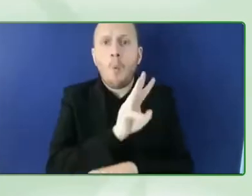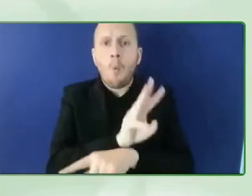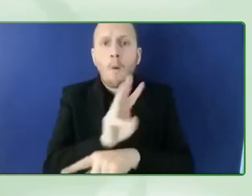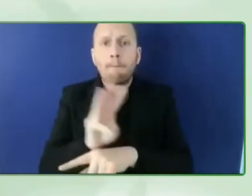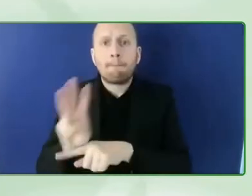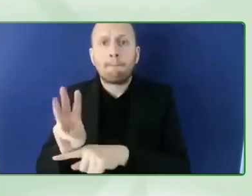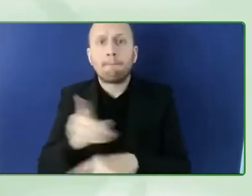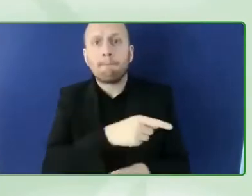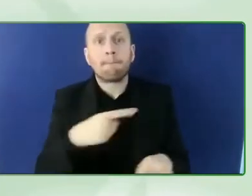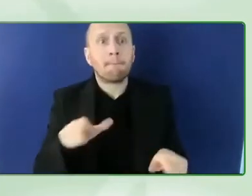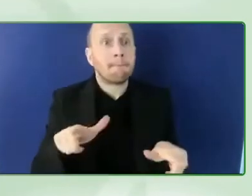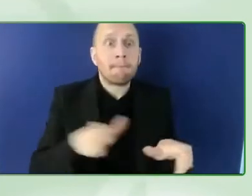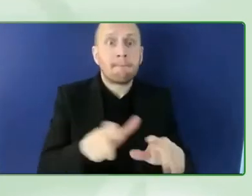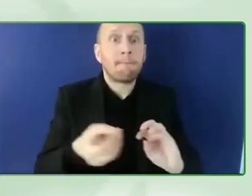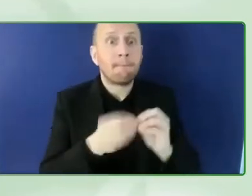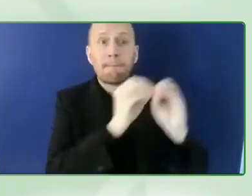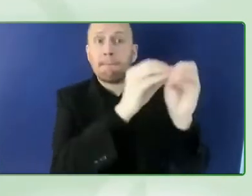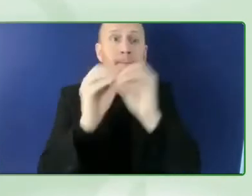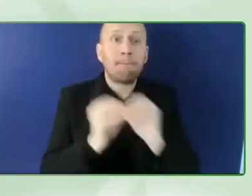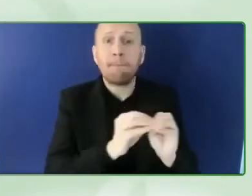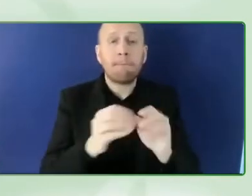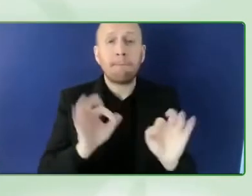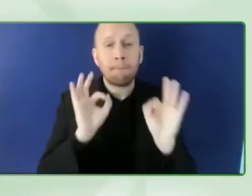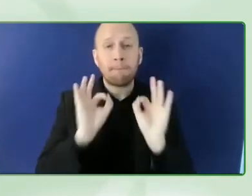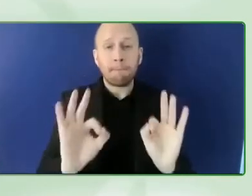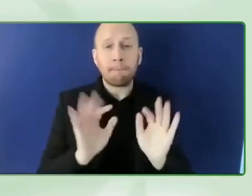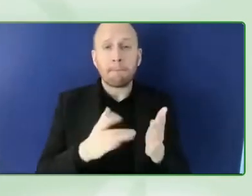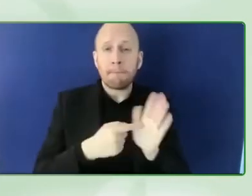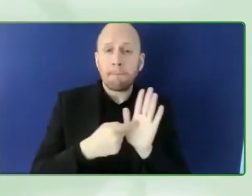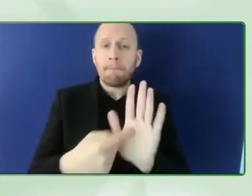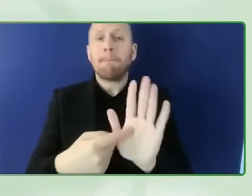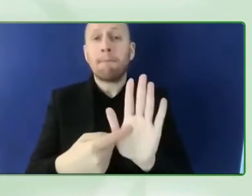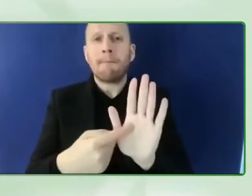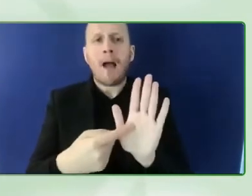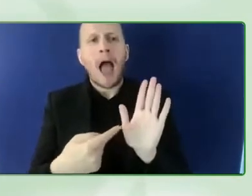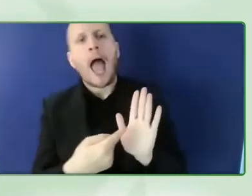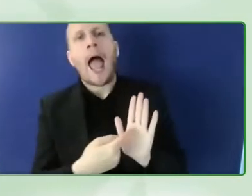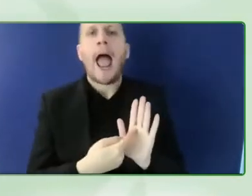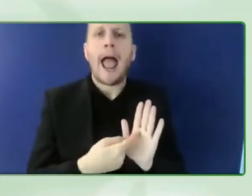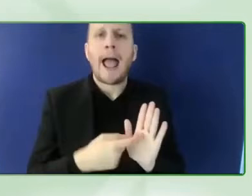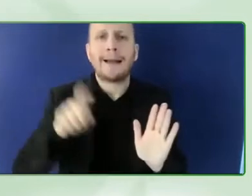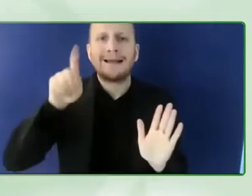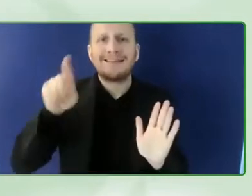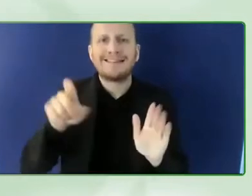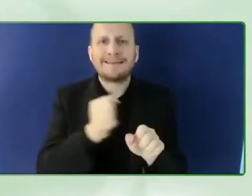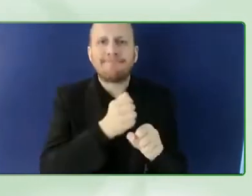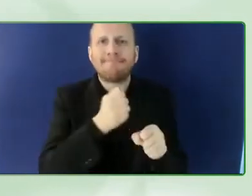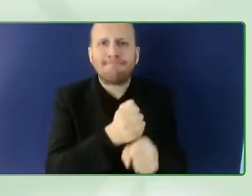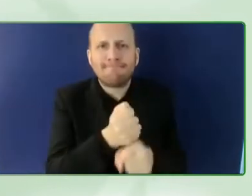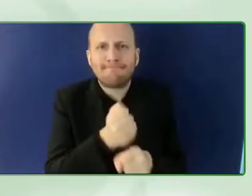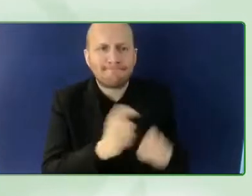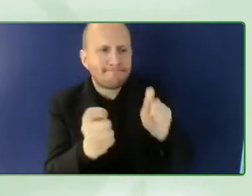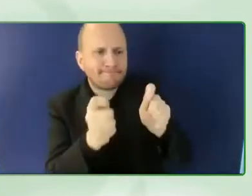and make them accessible and doing things retroactively is the worst way to do things